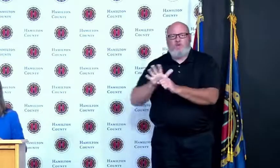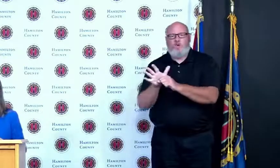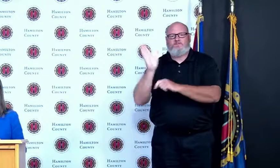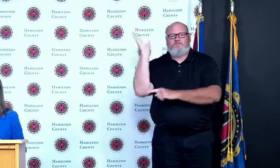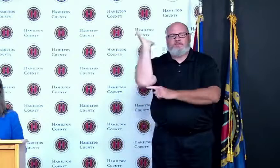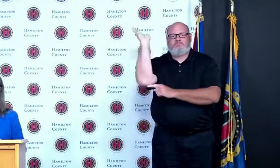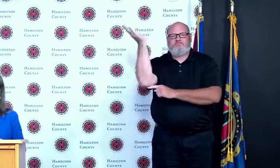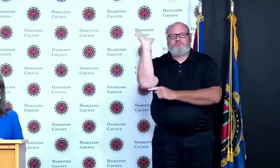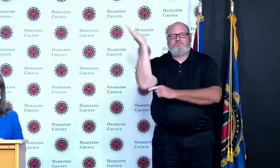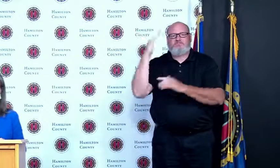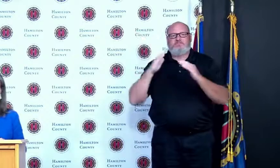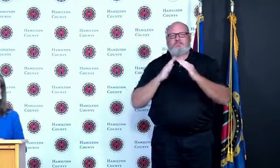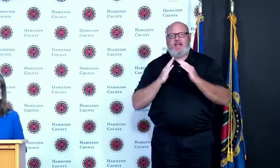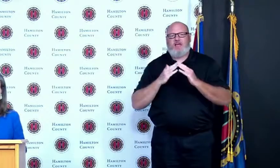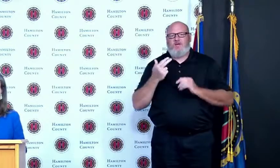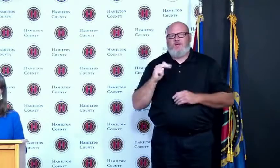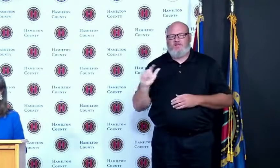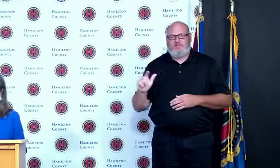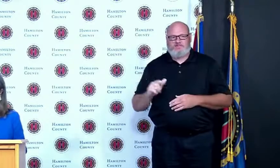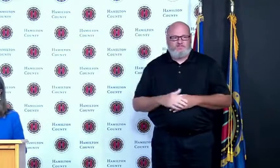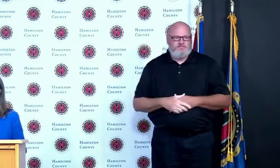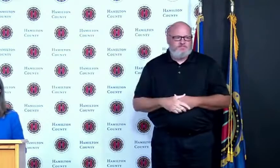I remember thinking in the beginning when we first started